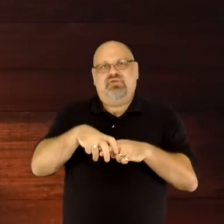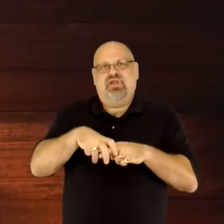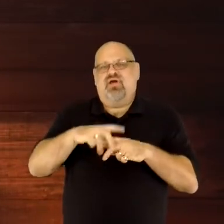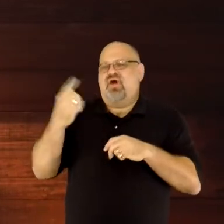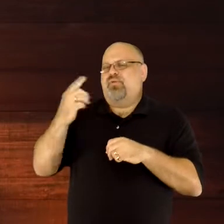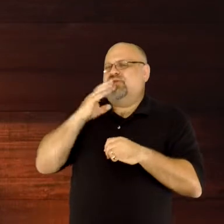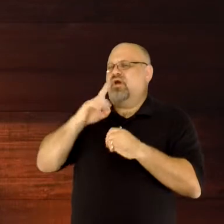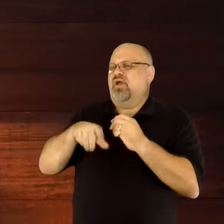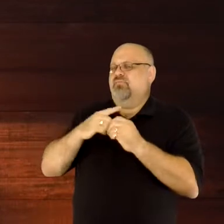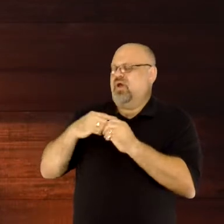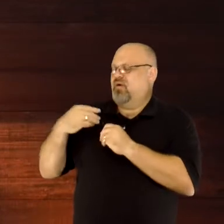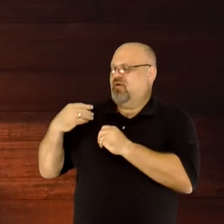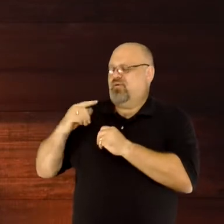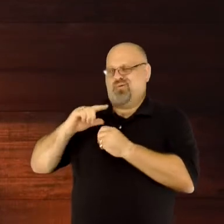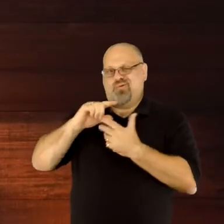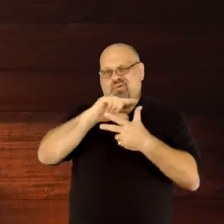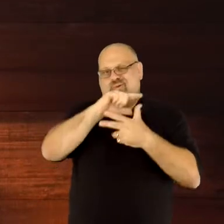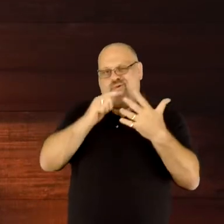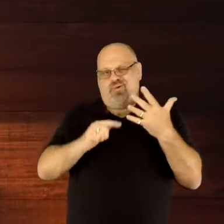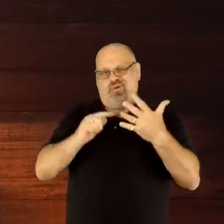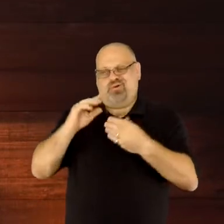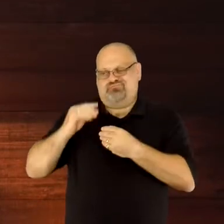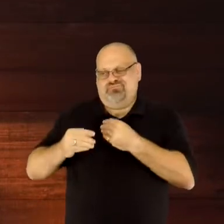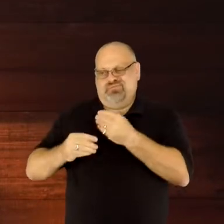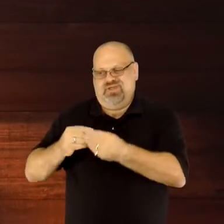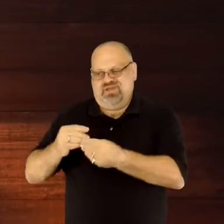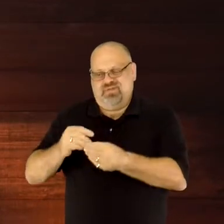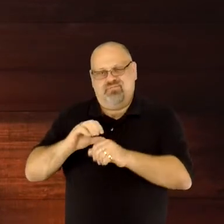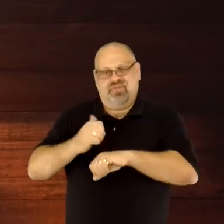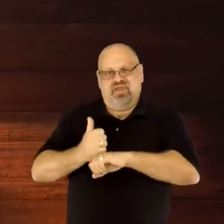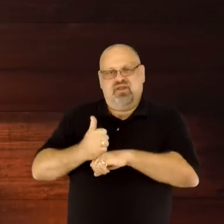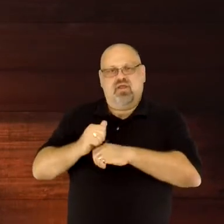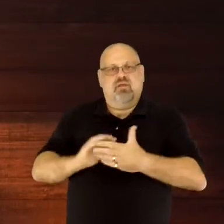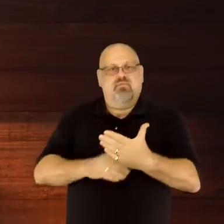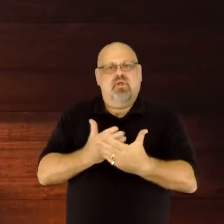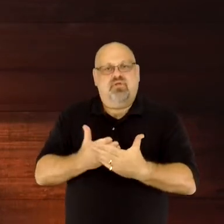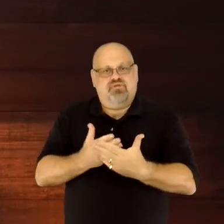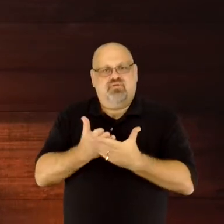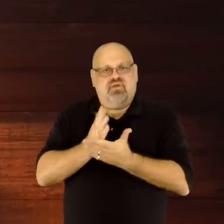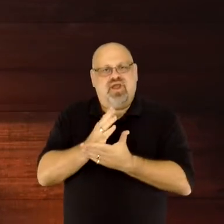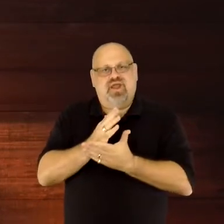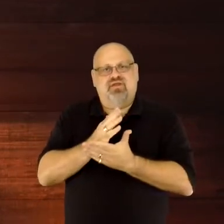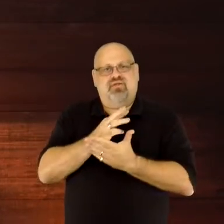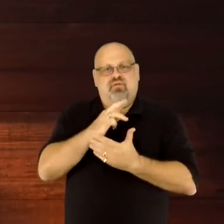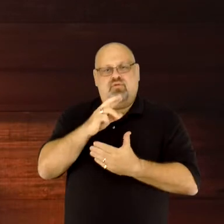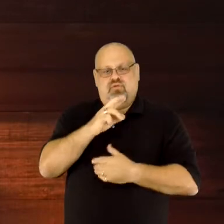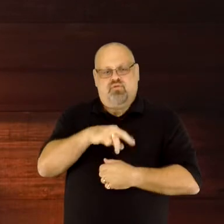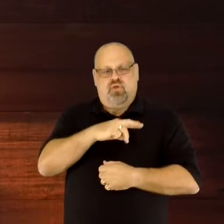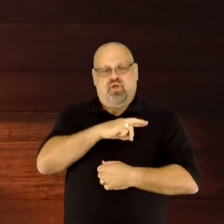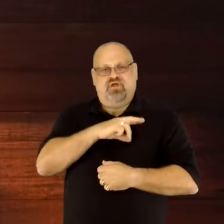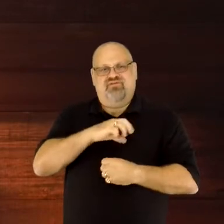So, it's interesting to note the connection between peace and the blood of Jesus.